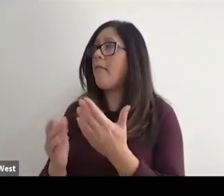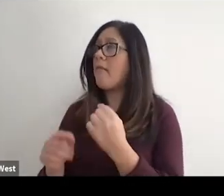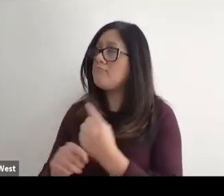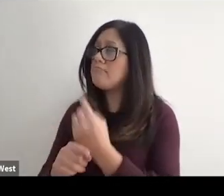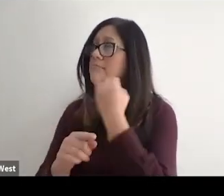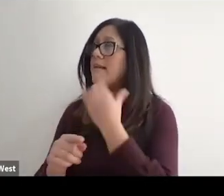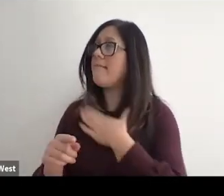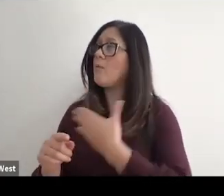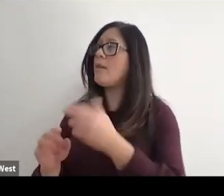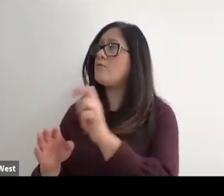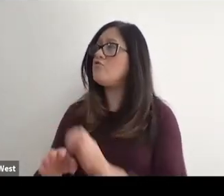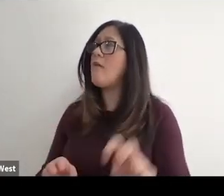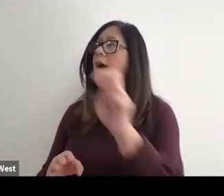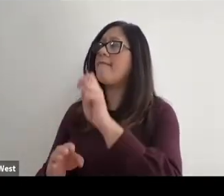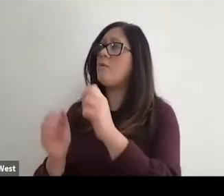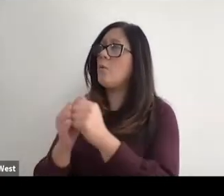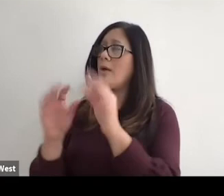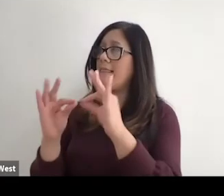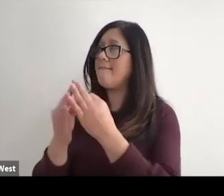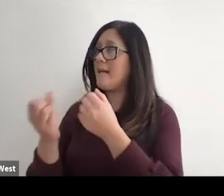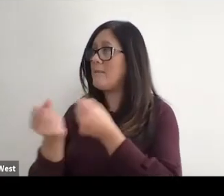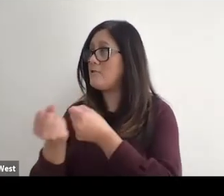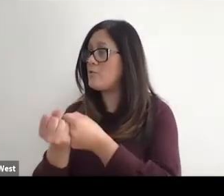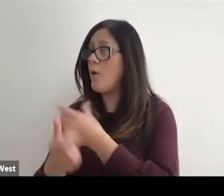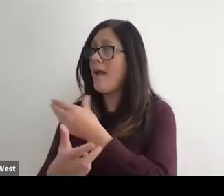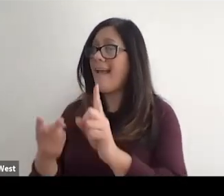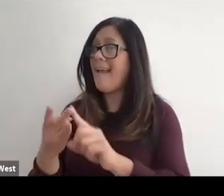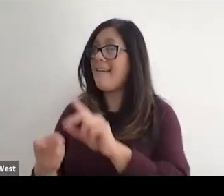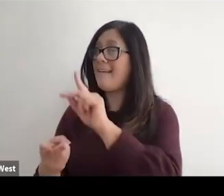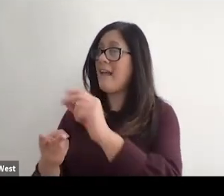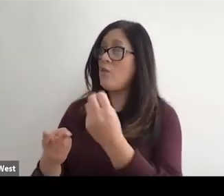If they're willing to travel and have family support? And could K through 12 schools